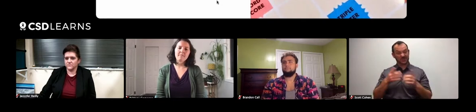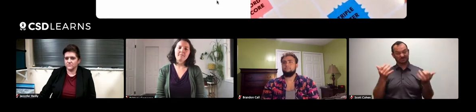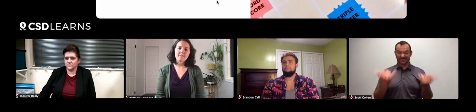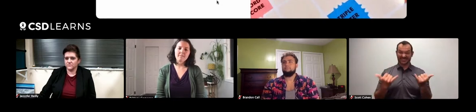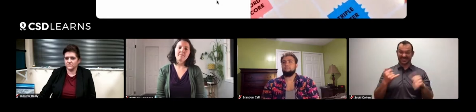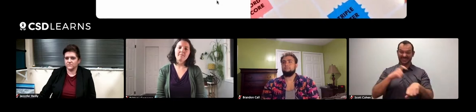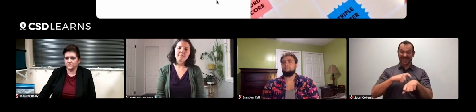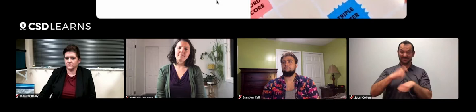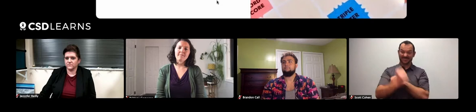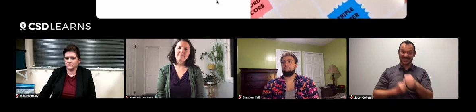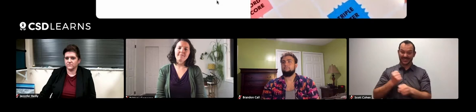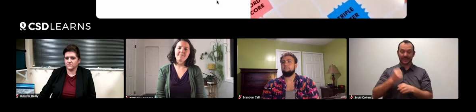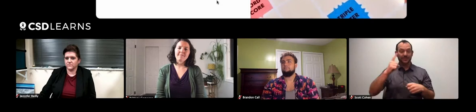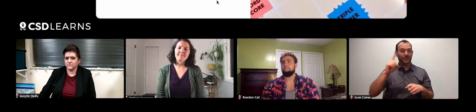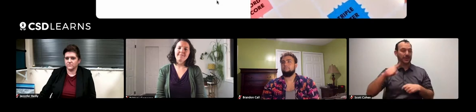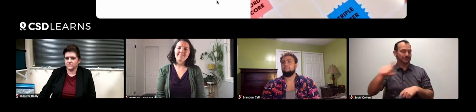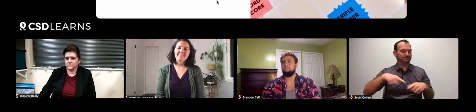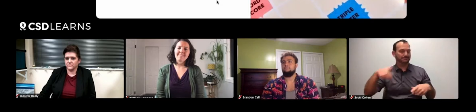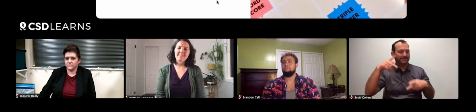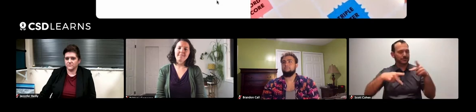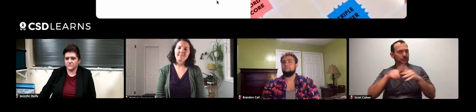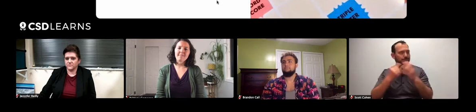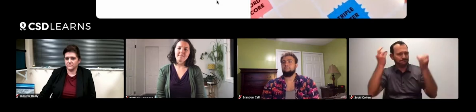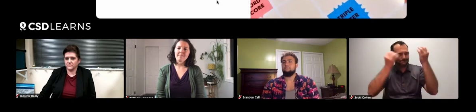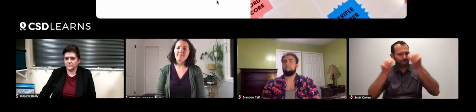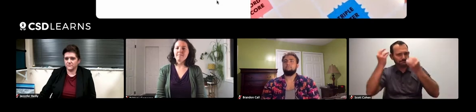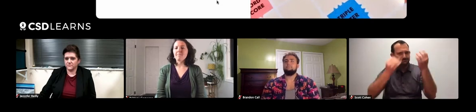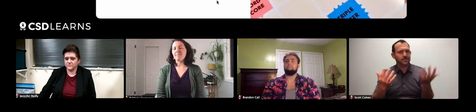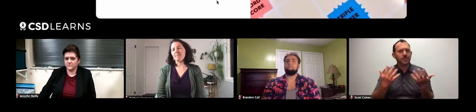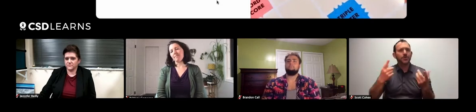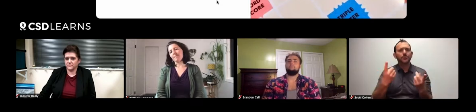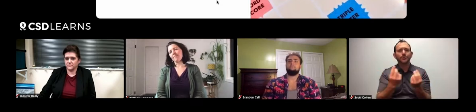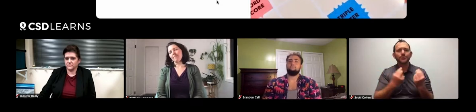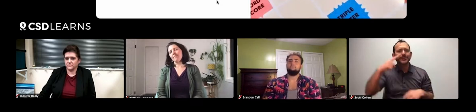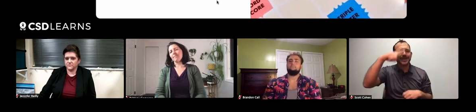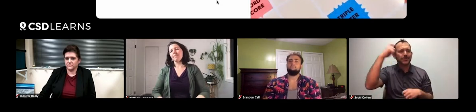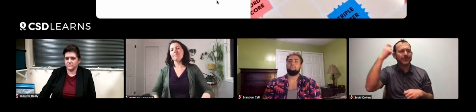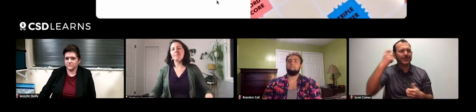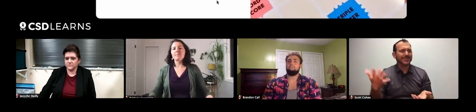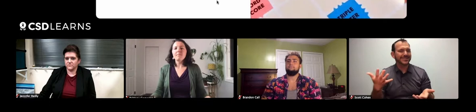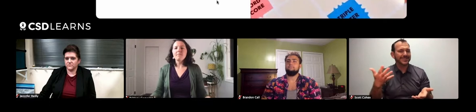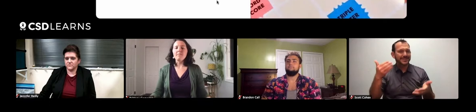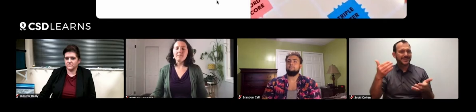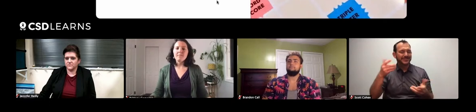Also, this time of the year is when most people start thinking about what they might do for the summer.